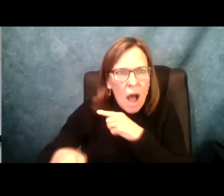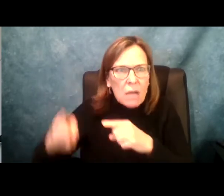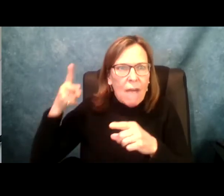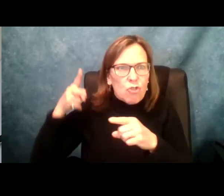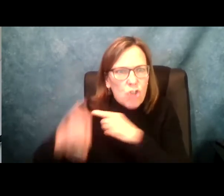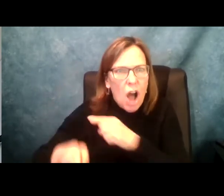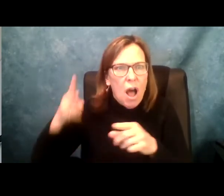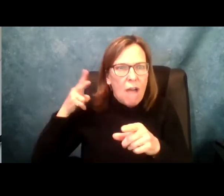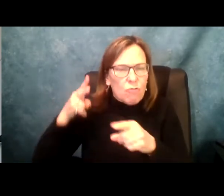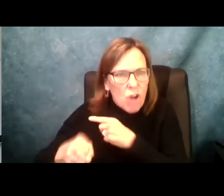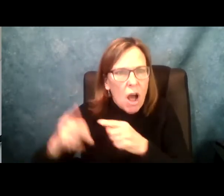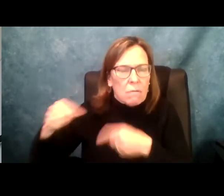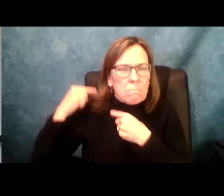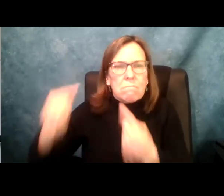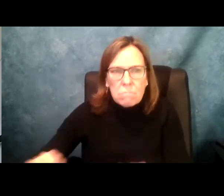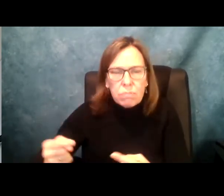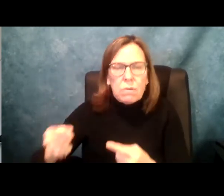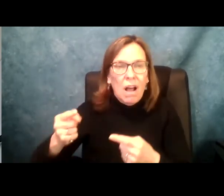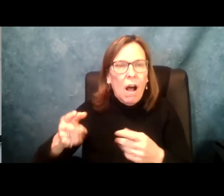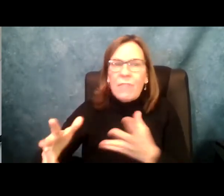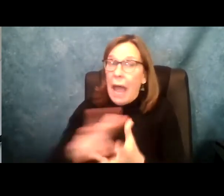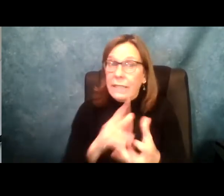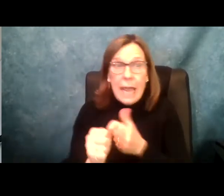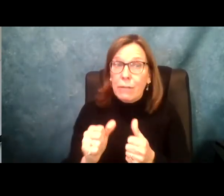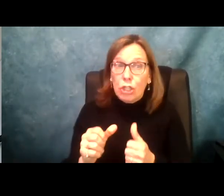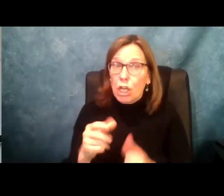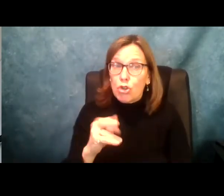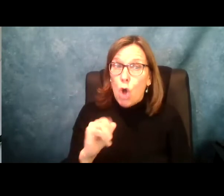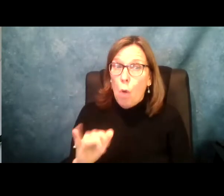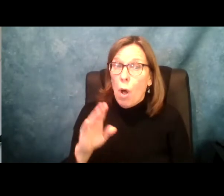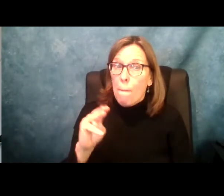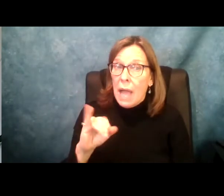problem that are out there. Hear about the impact that cut